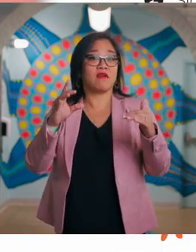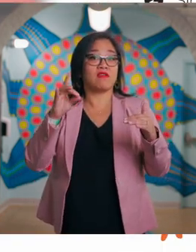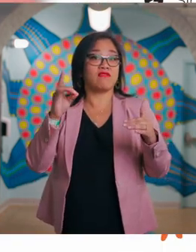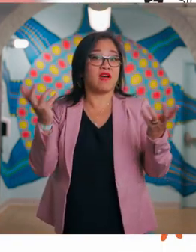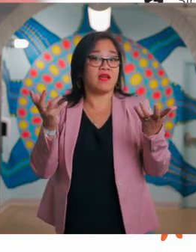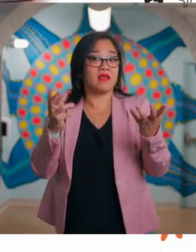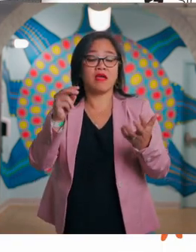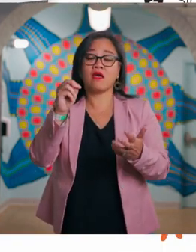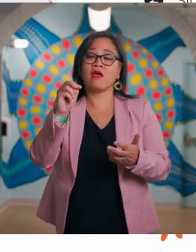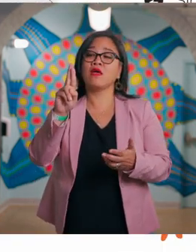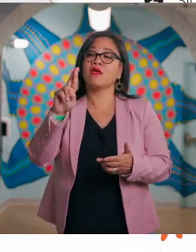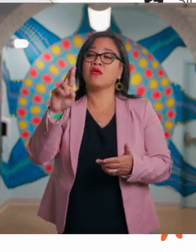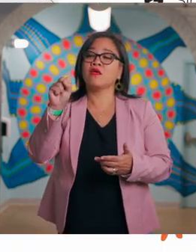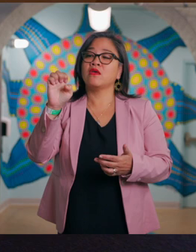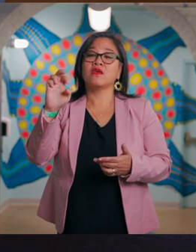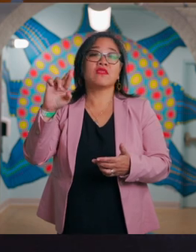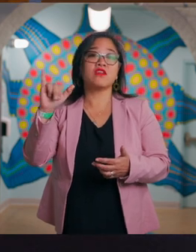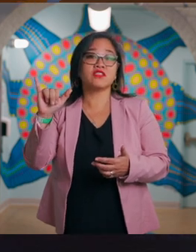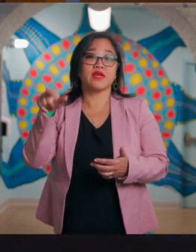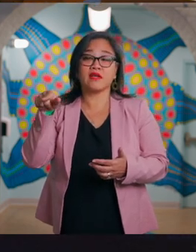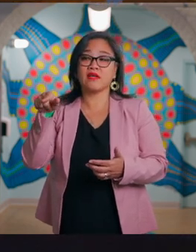On the second floor, you'll find the Nursery,